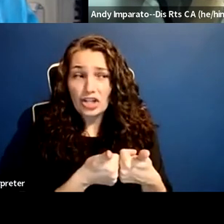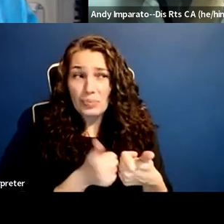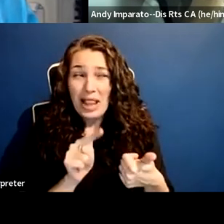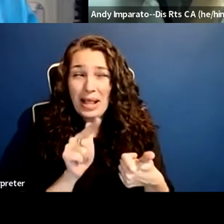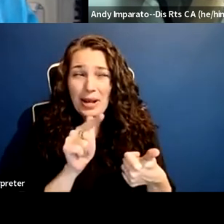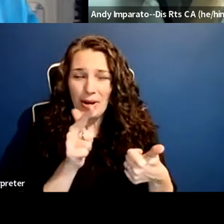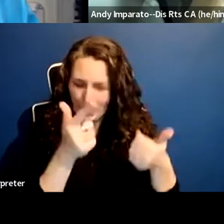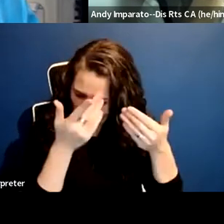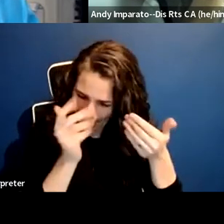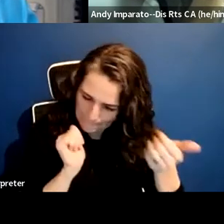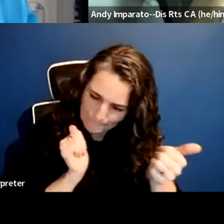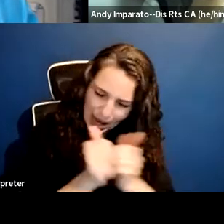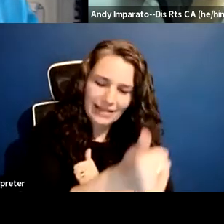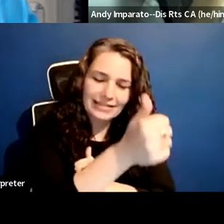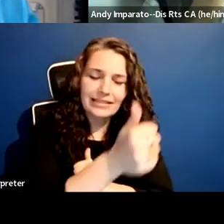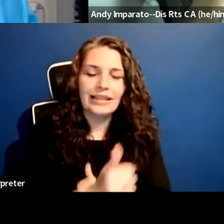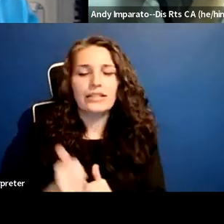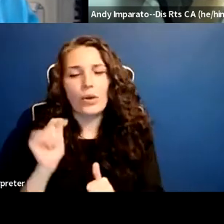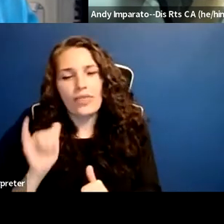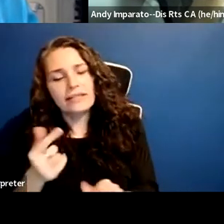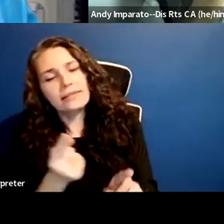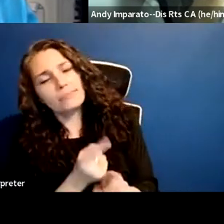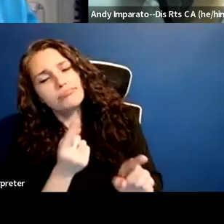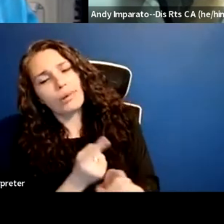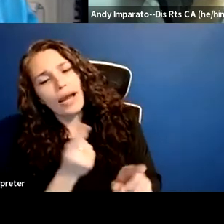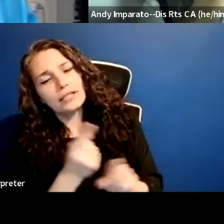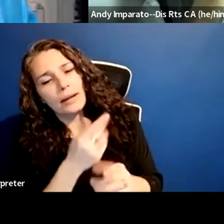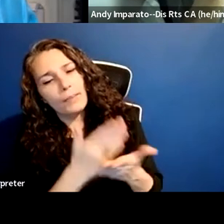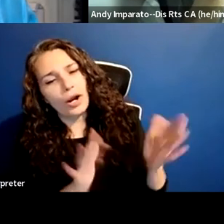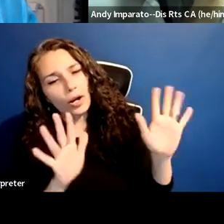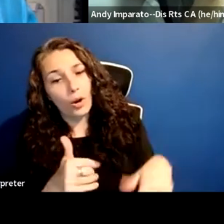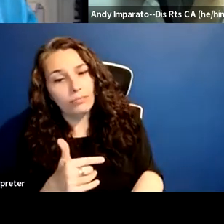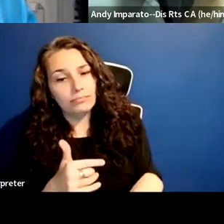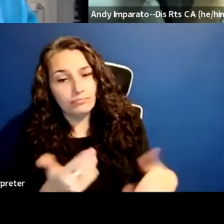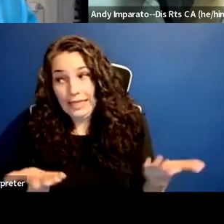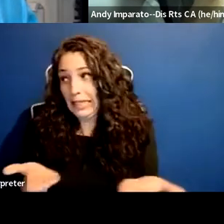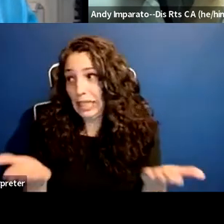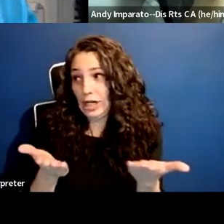So there's like the practical part of it, which is that we just have more power, because we have more support.